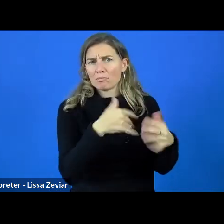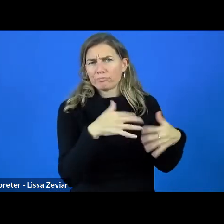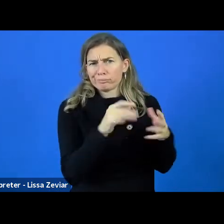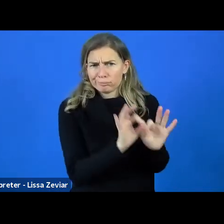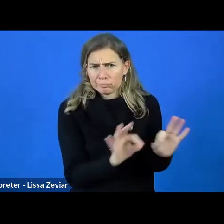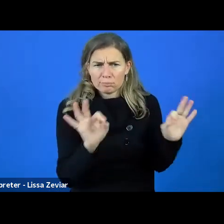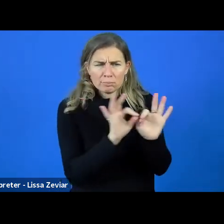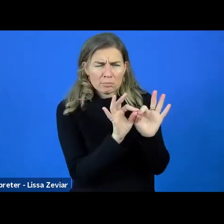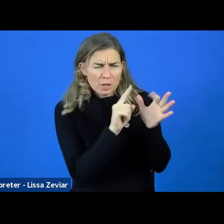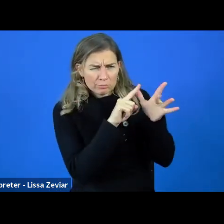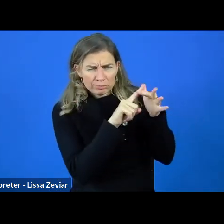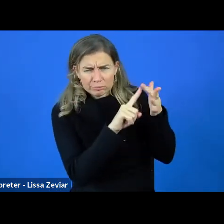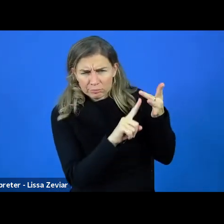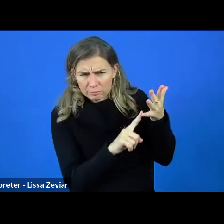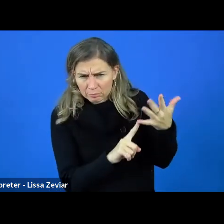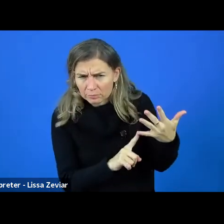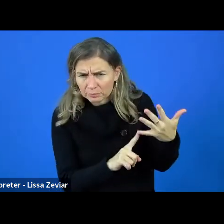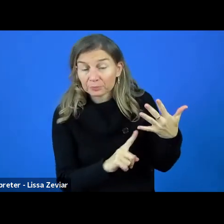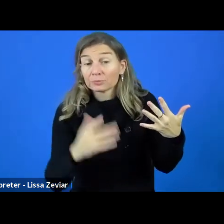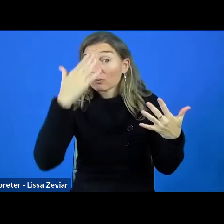we can use the funding to develop skills,